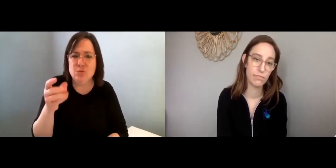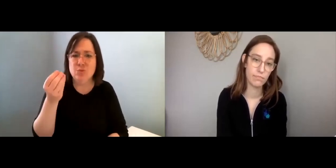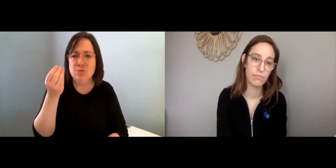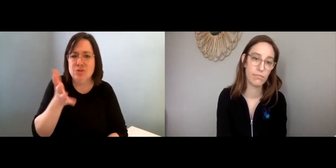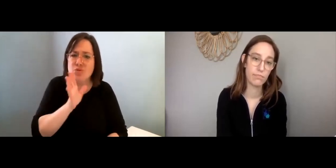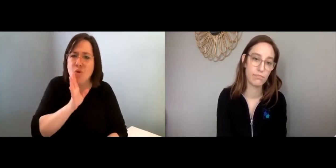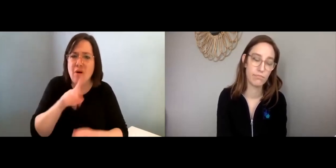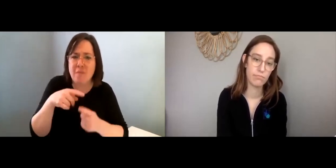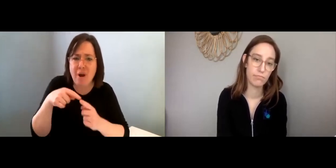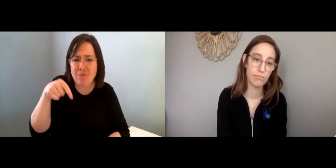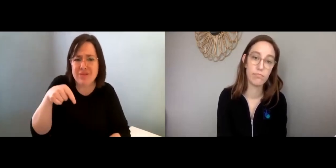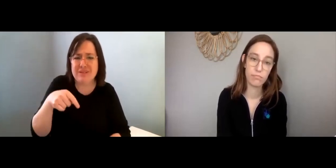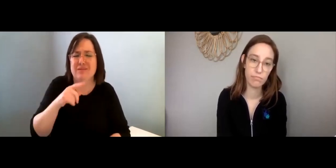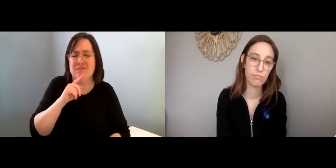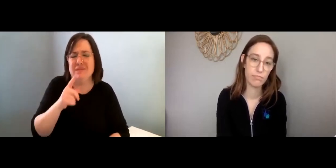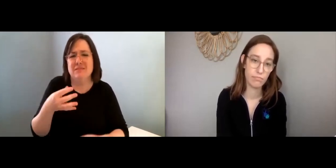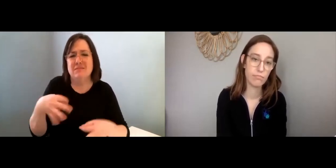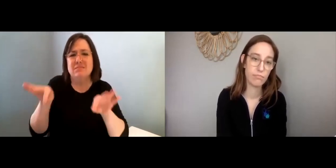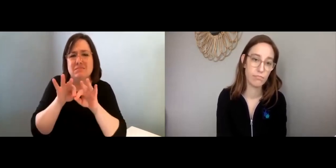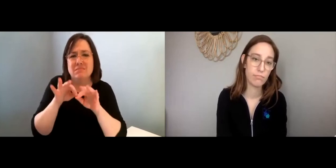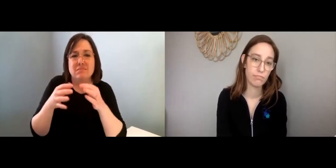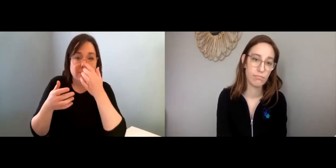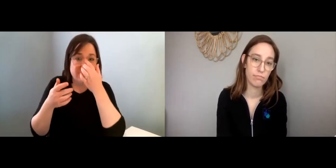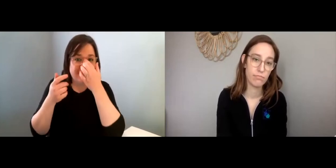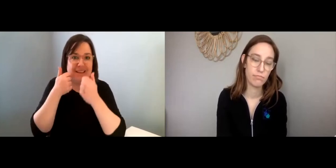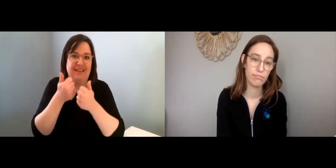You can let someone else know that you need to talk about this.